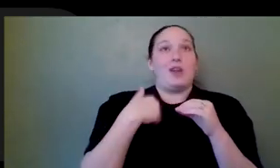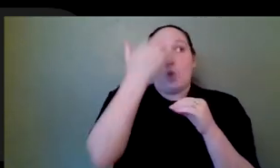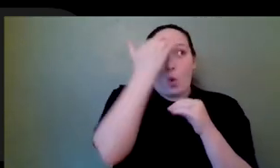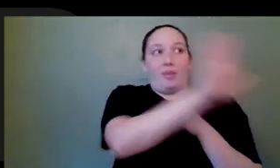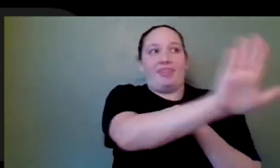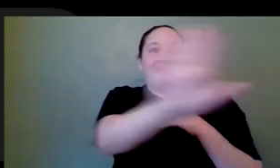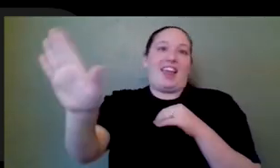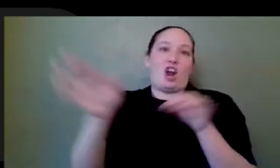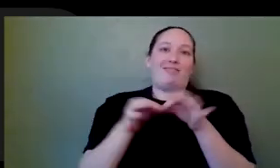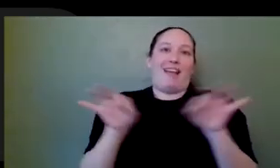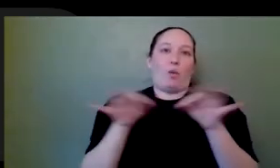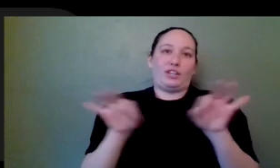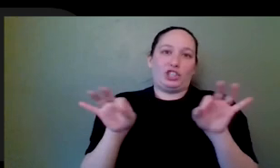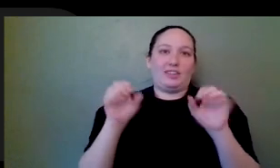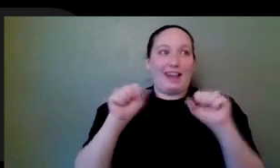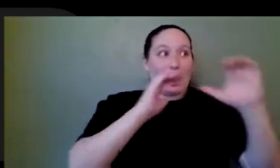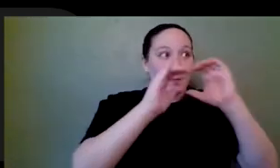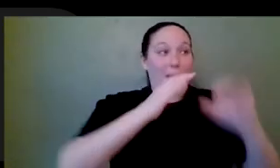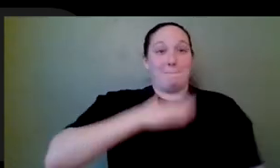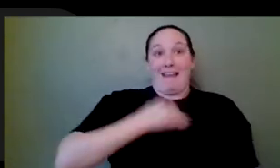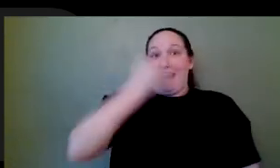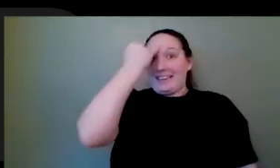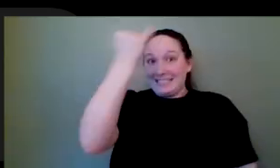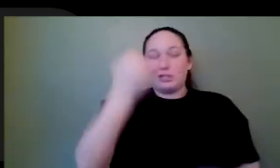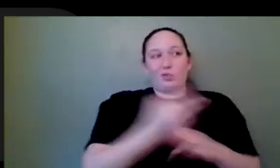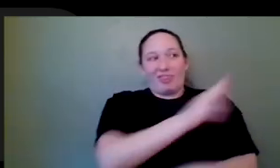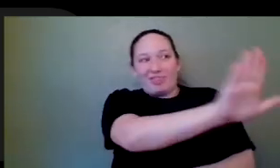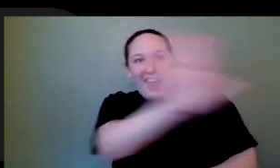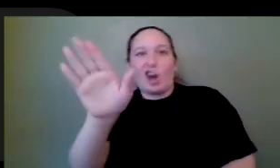is being able to communicate my ideas in seven different discipline languages.